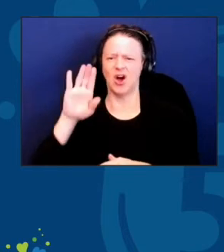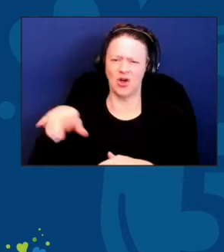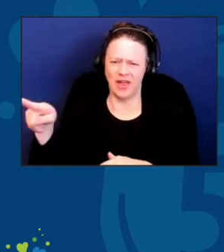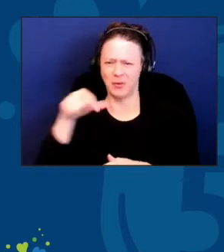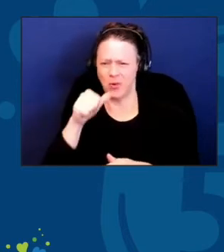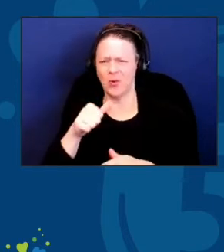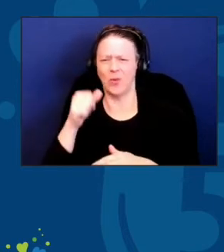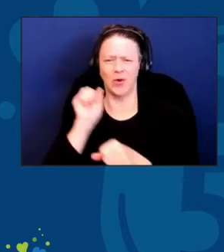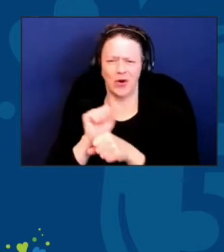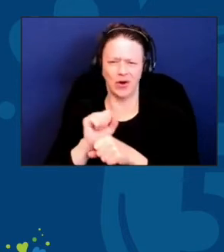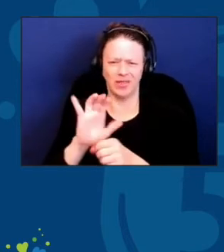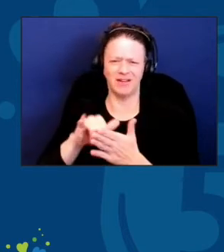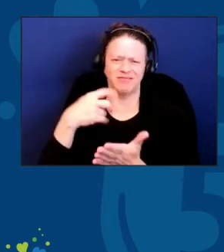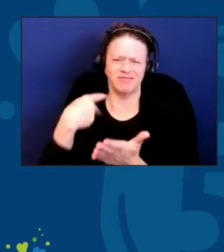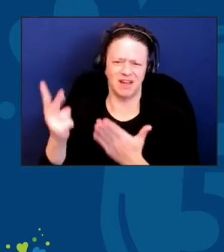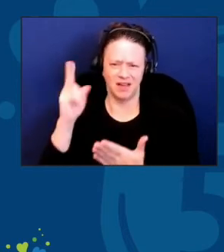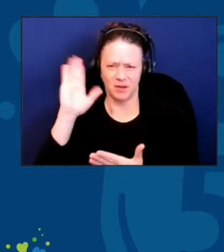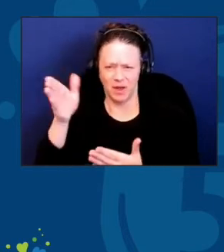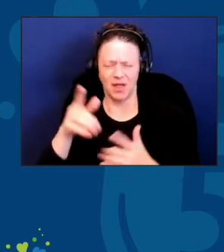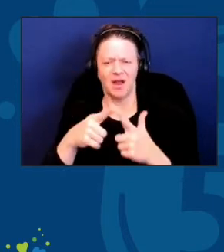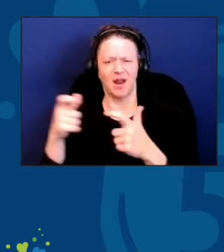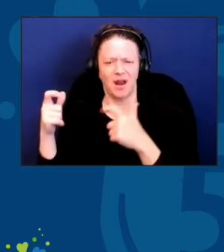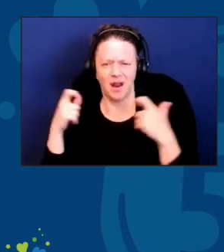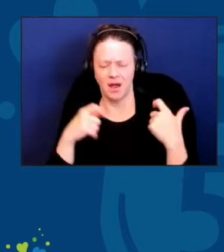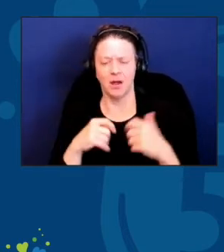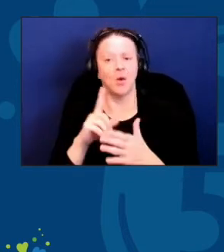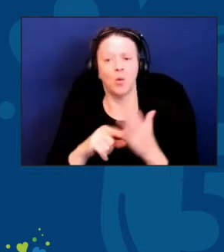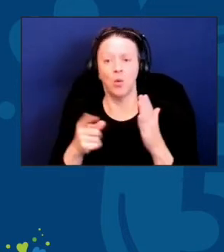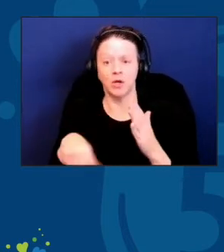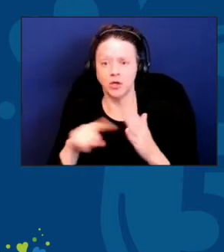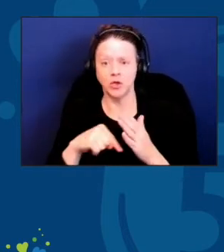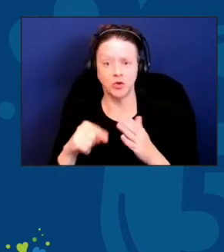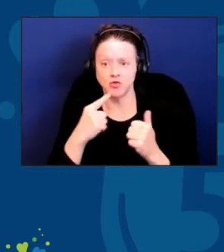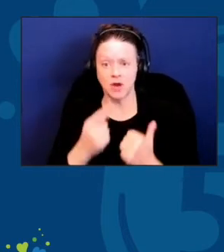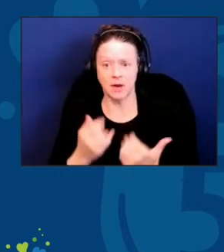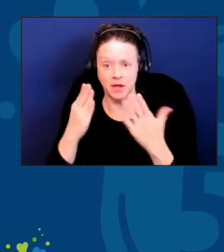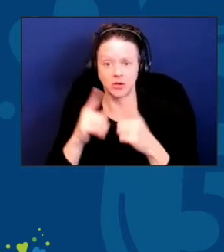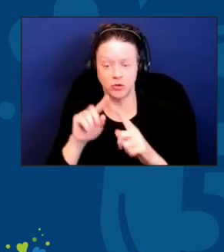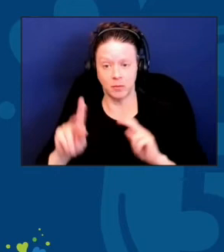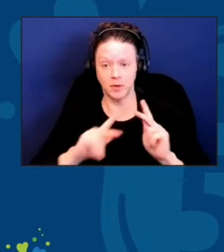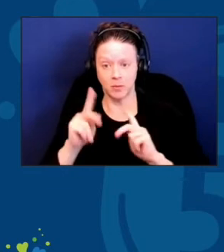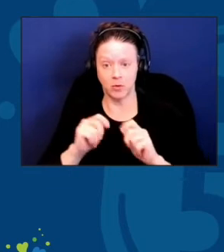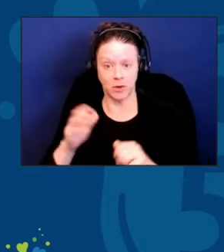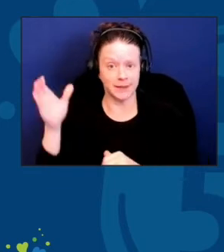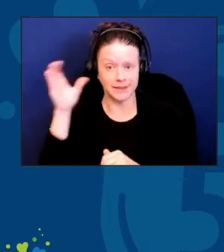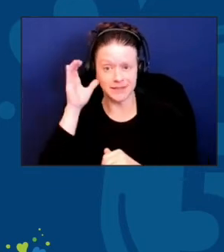What do you recommend to those listening for overcoming roadblocks